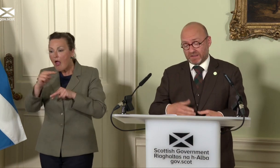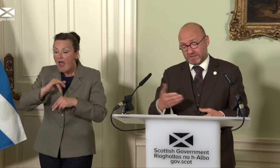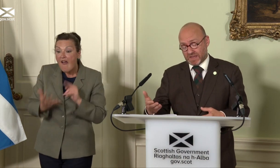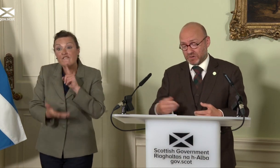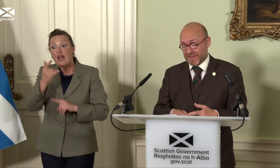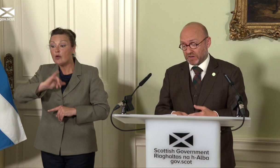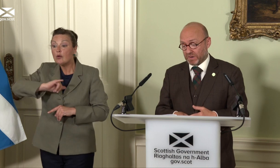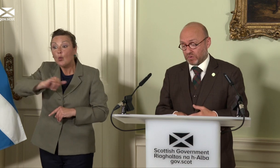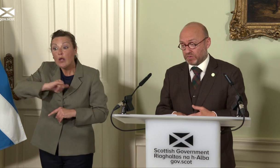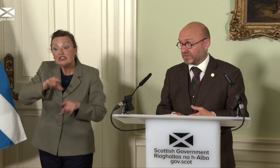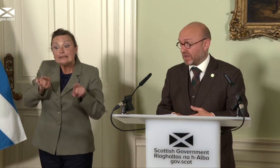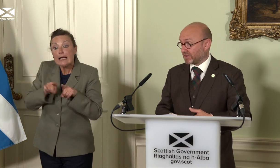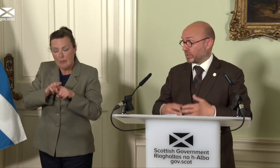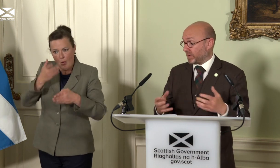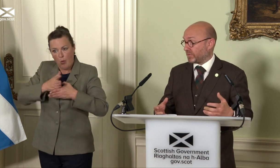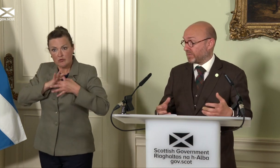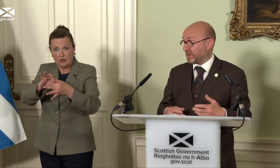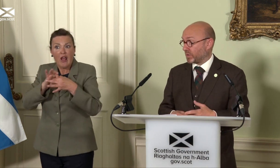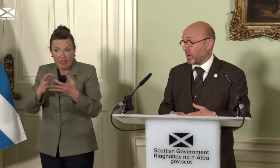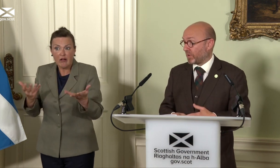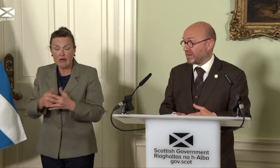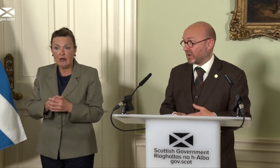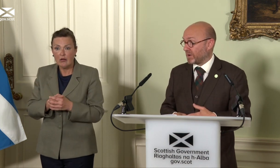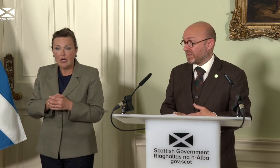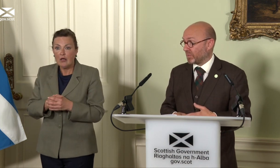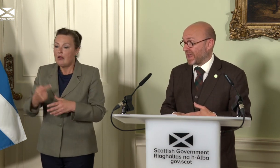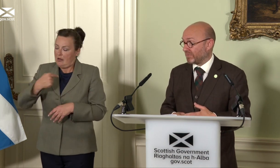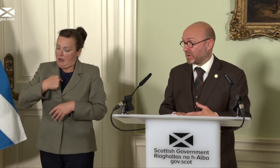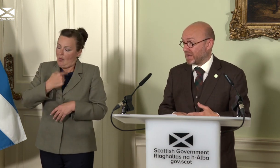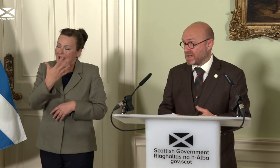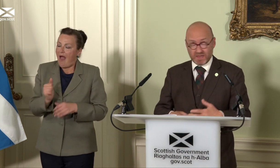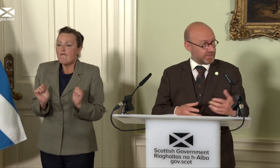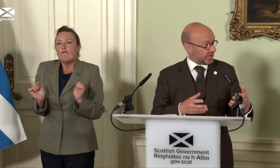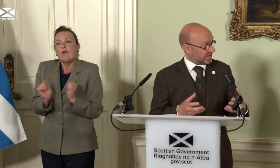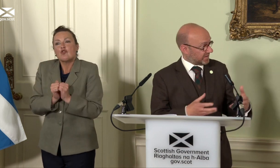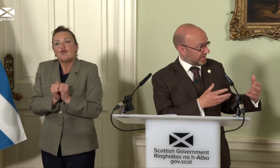The issue of economic growth is excluded from the cooperation agreement that we have between the Greens and the